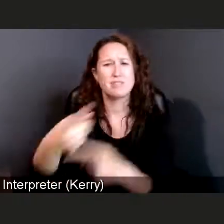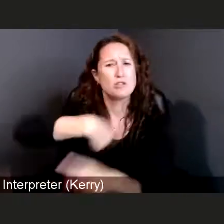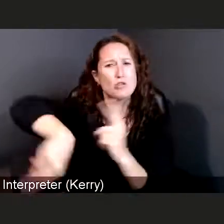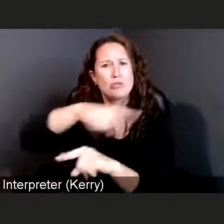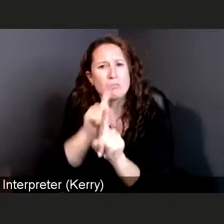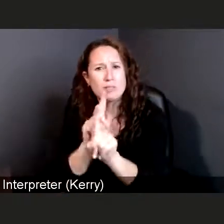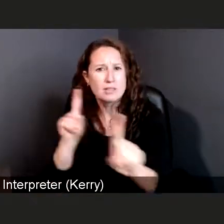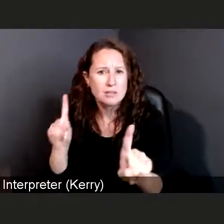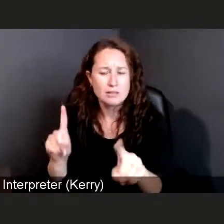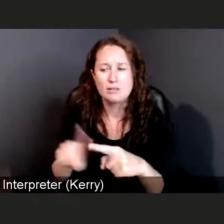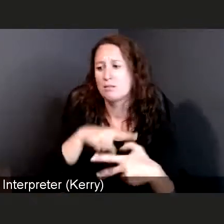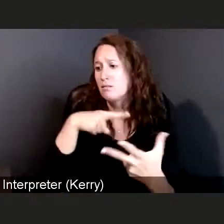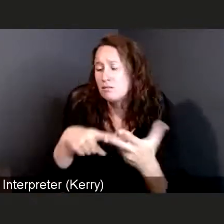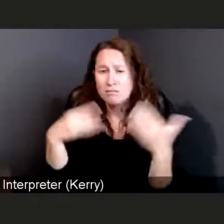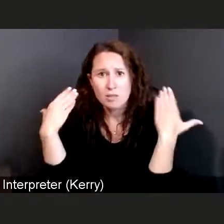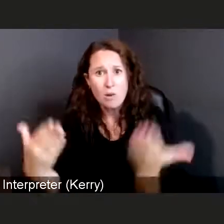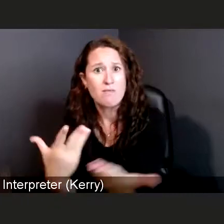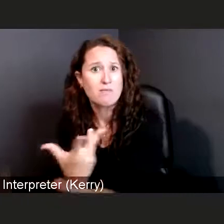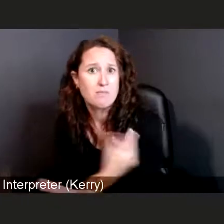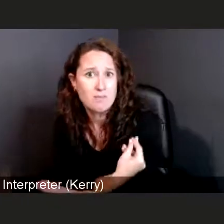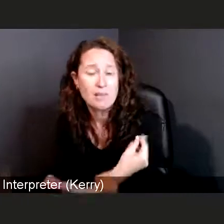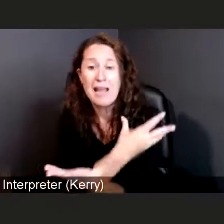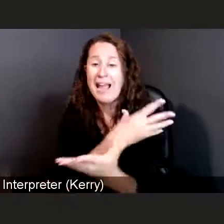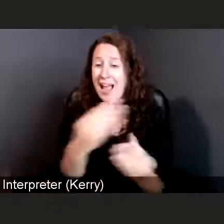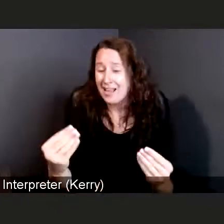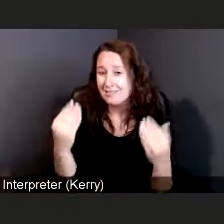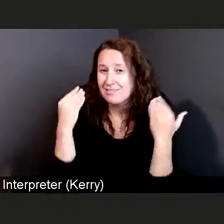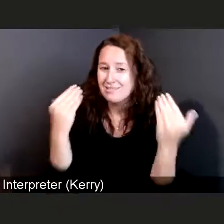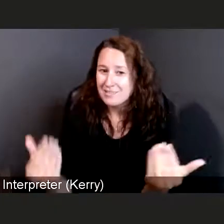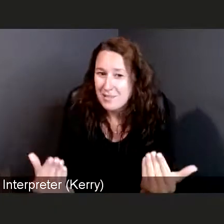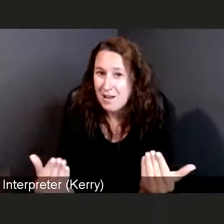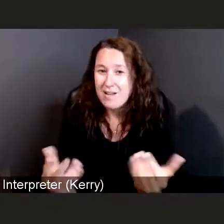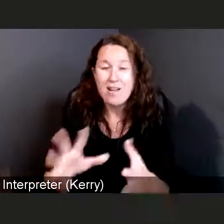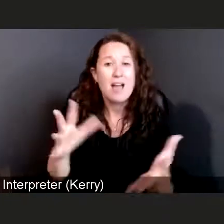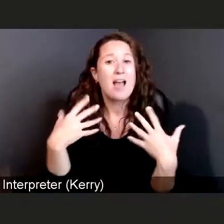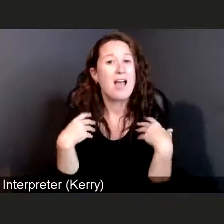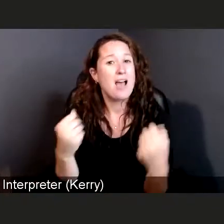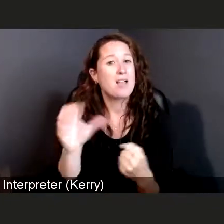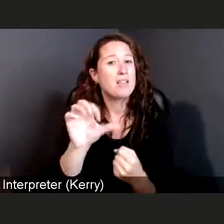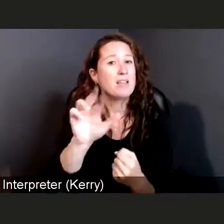and that you choose to get your health care so that you can be healthy here at Beebe Healthcare.